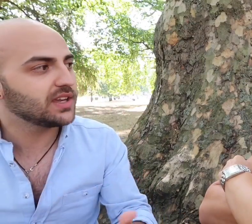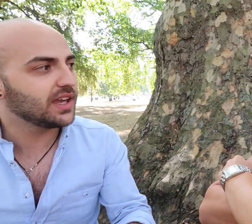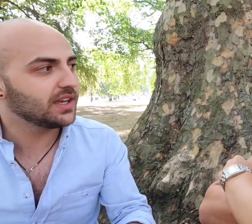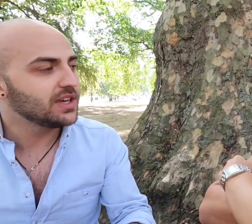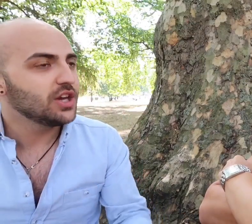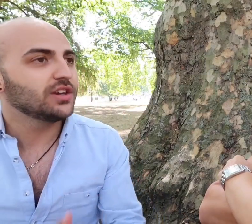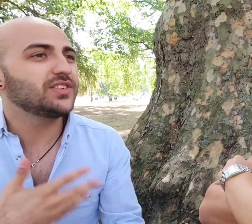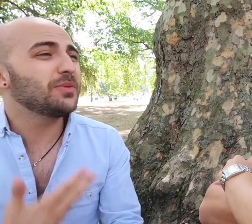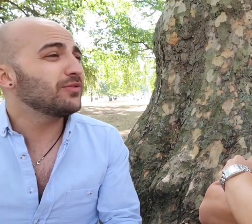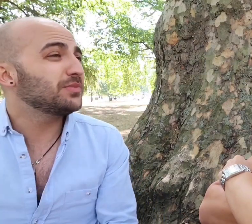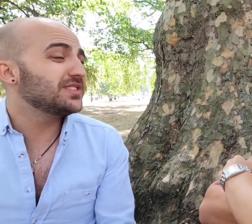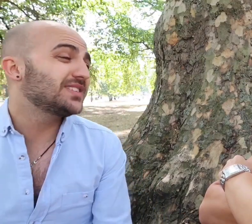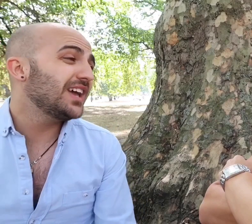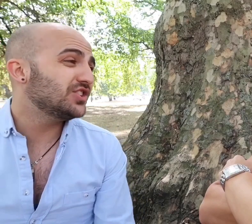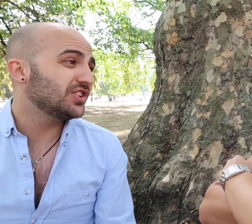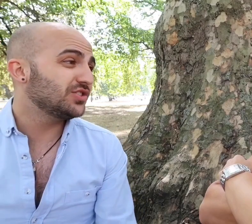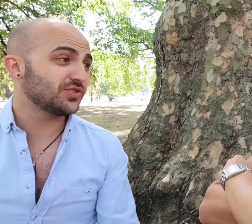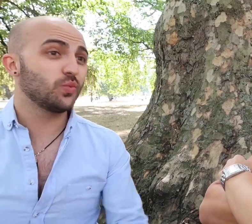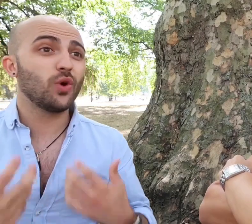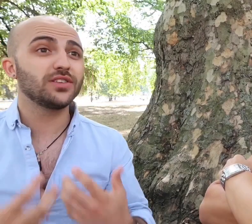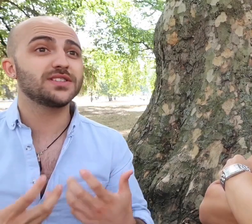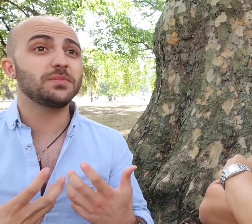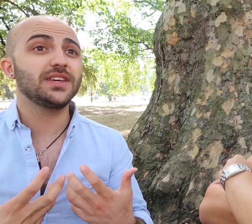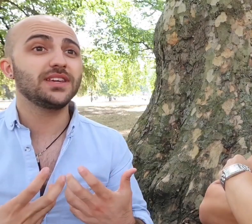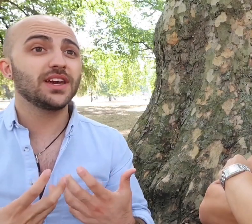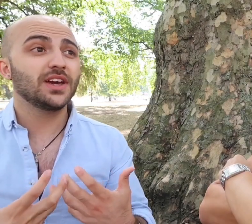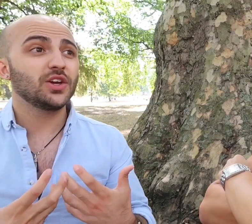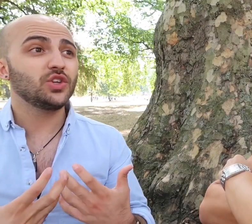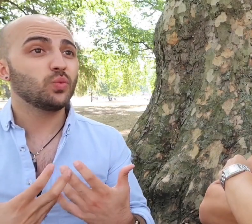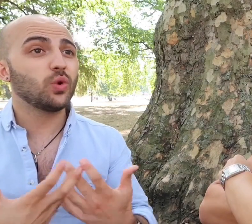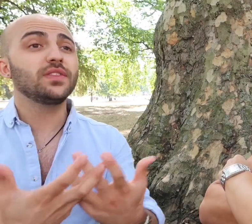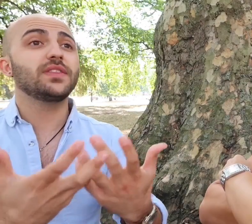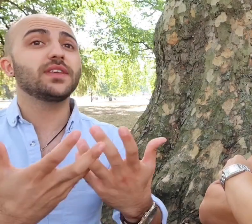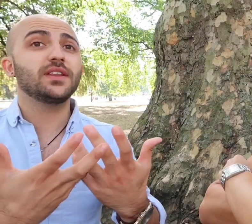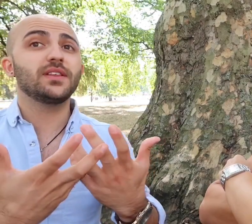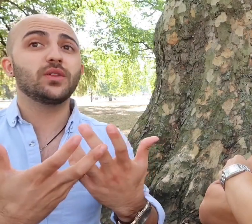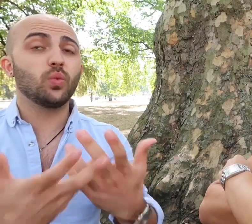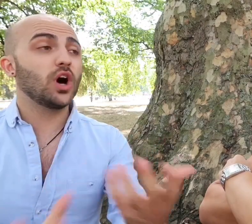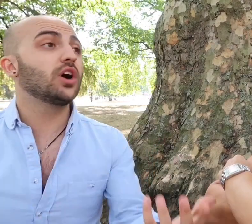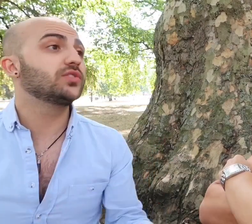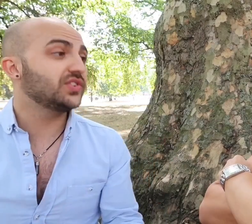because it's about representation you just want to be, you want the world to